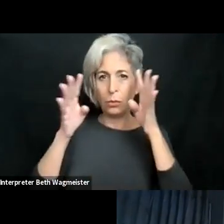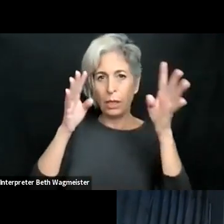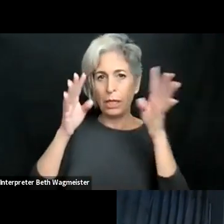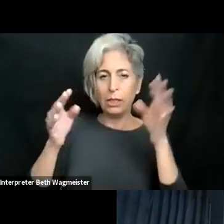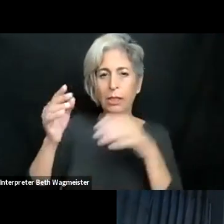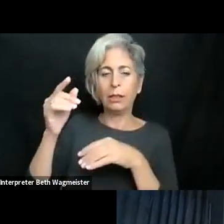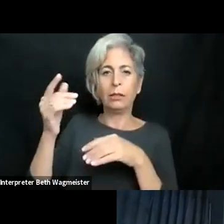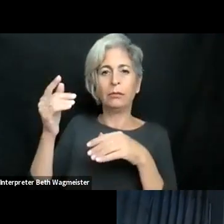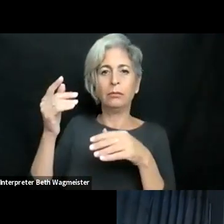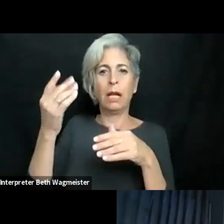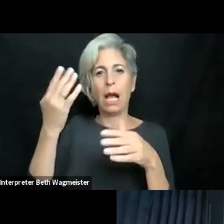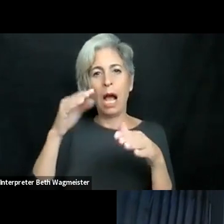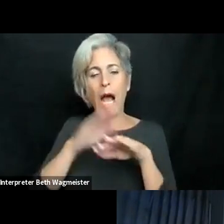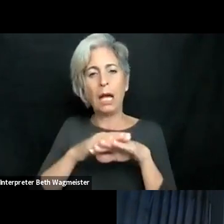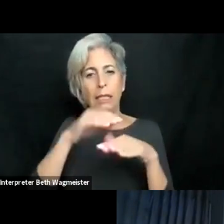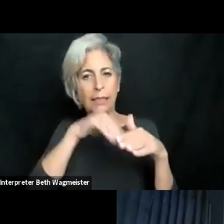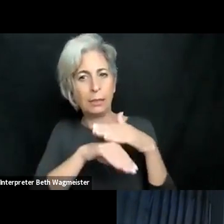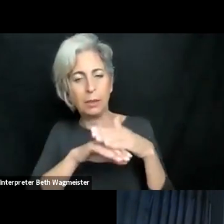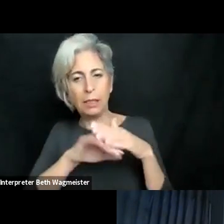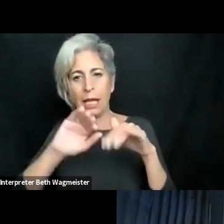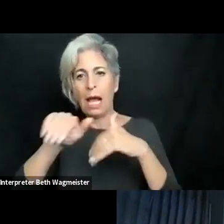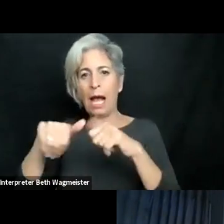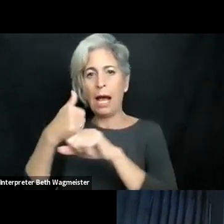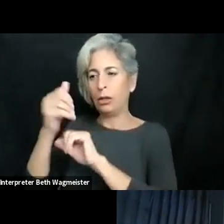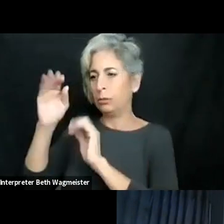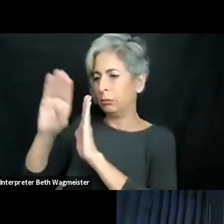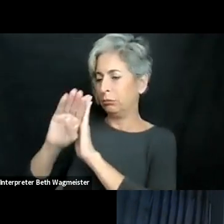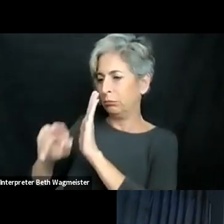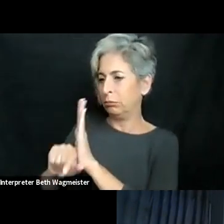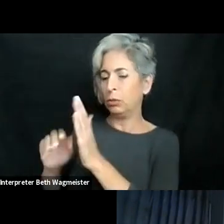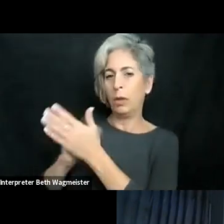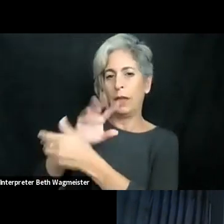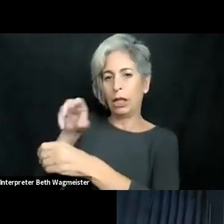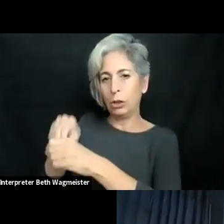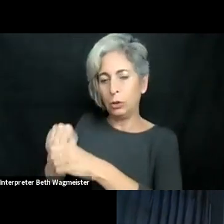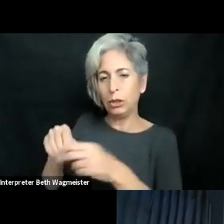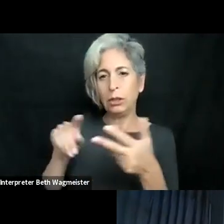suggest the panelists to comment on. Like the creation